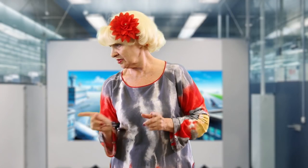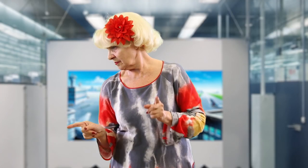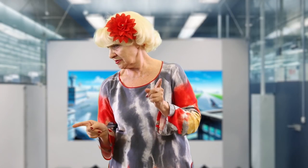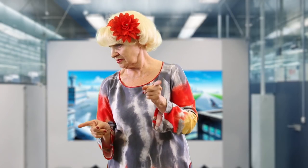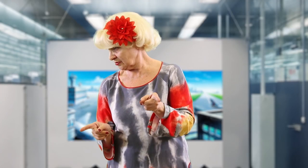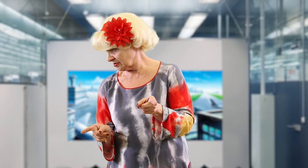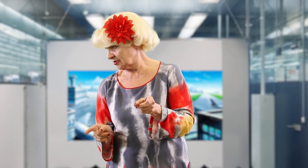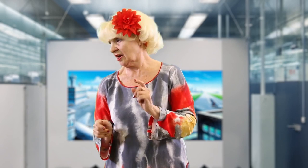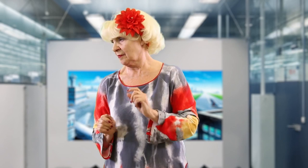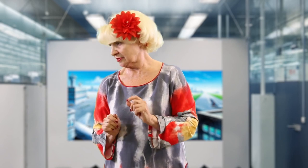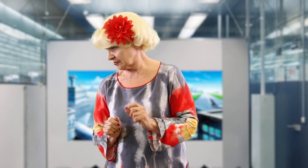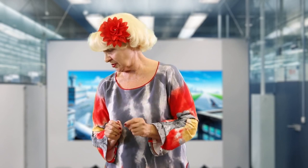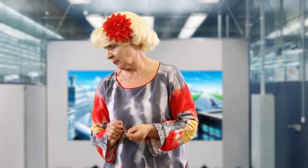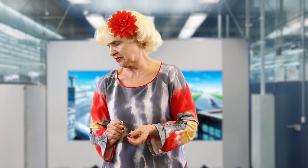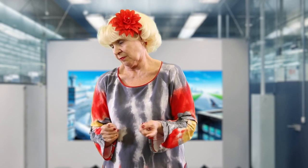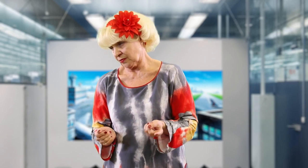[Interpreter]: He says that he has difficulties with you.